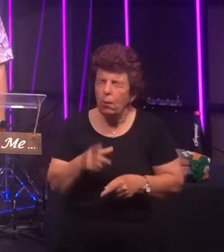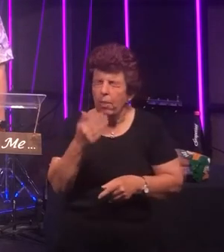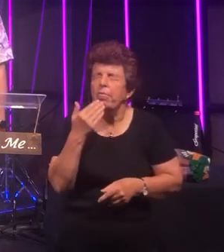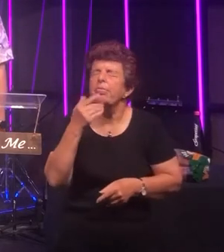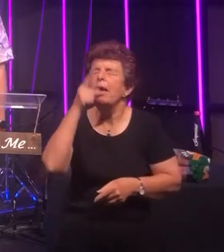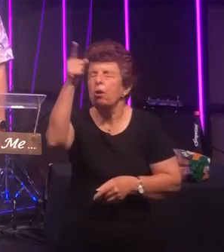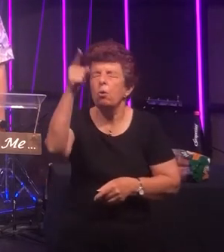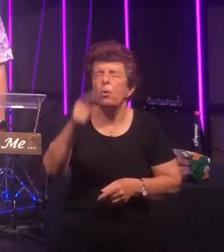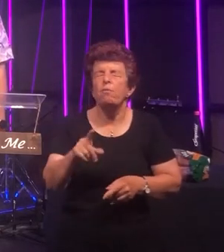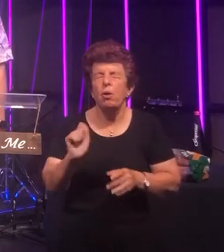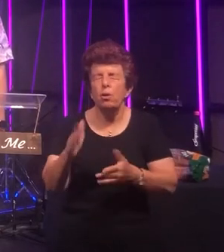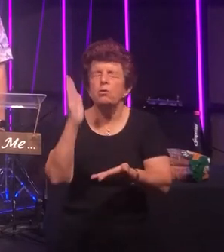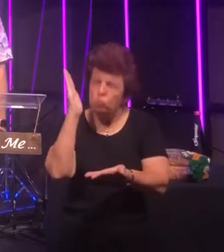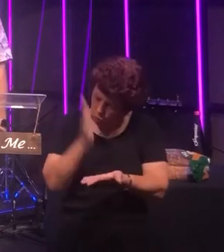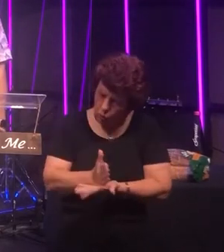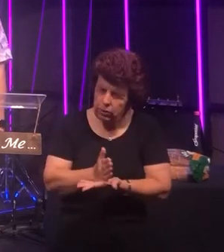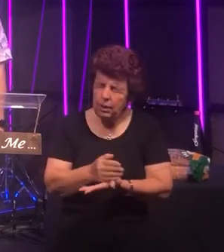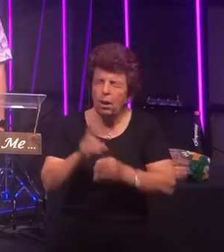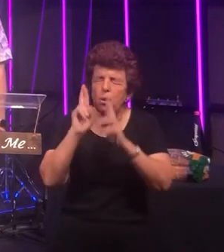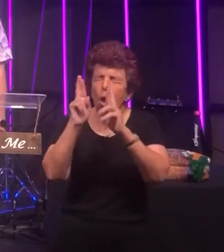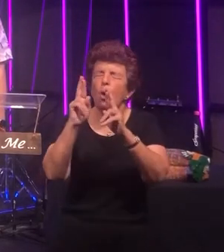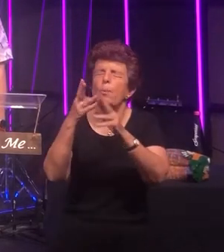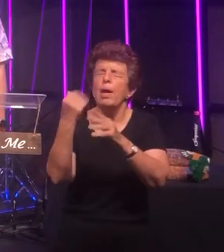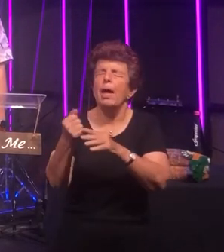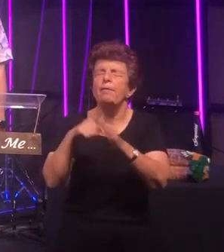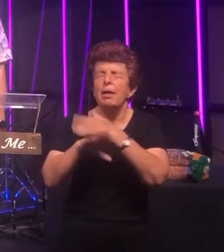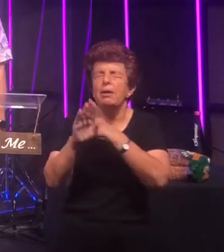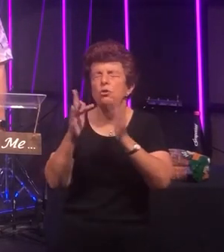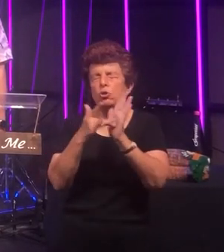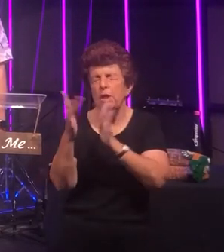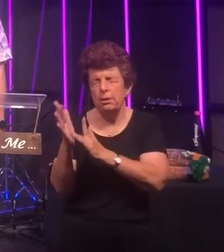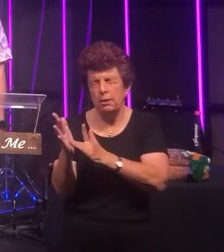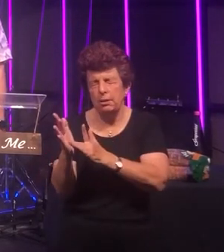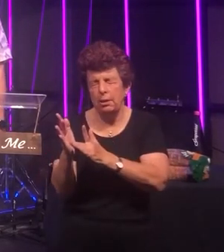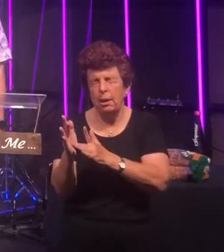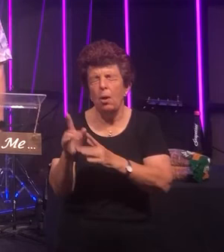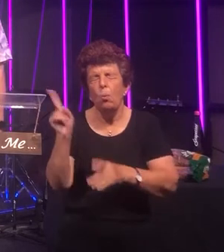the certainty and for the hope that we have in Jesus and for what he has